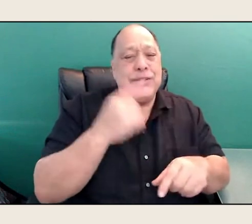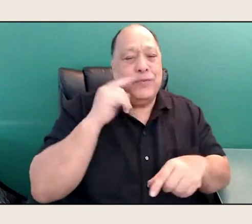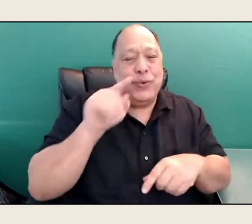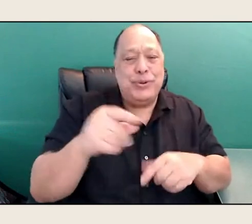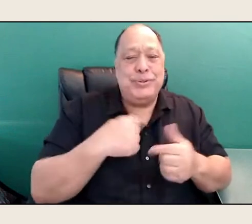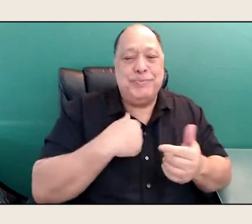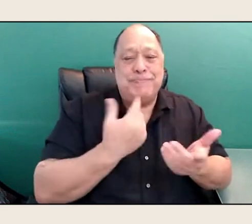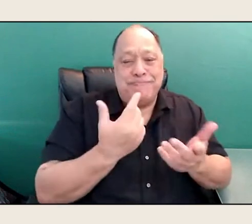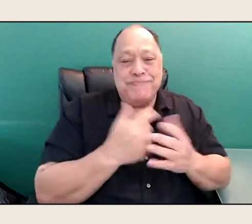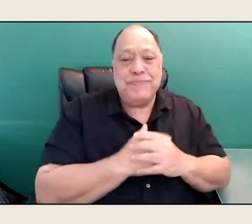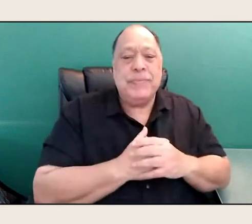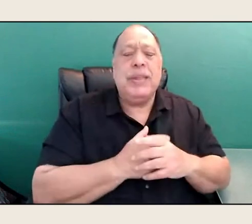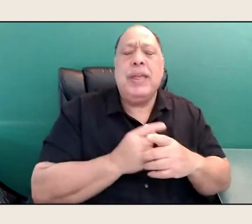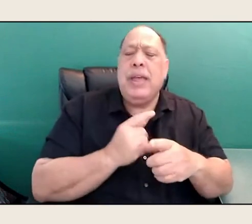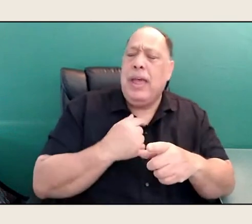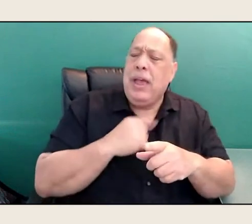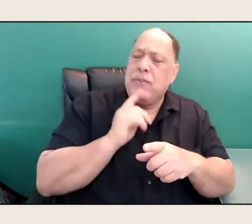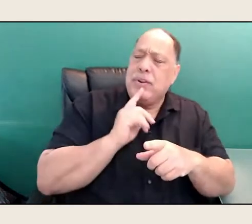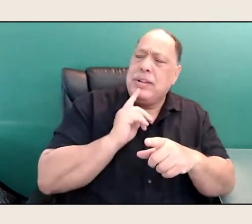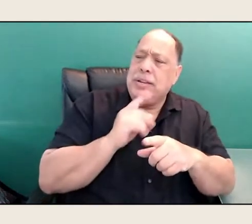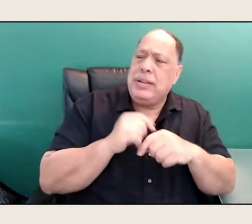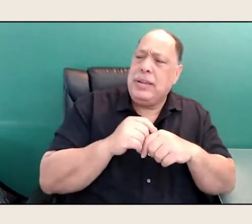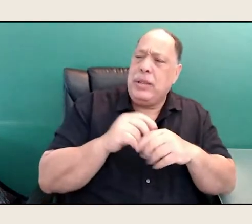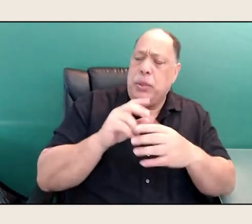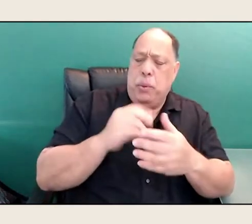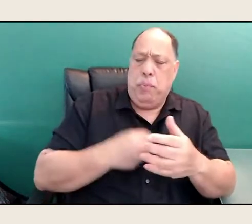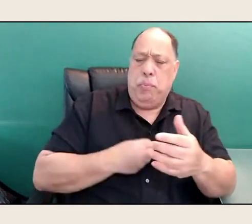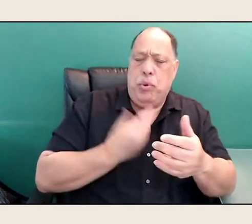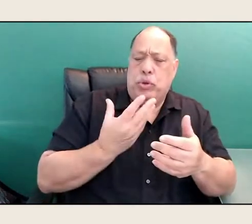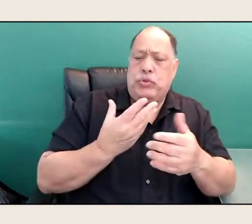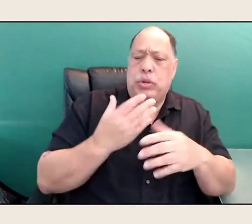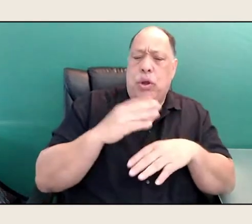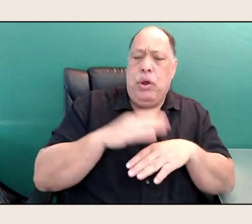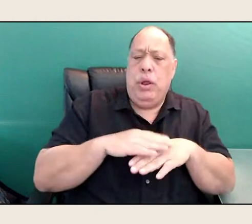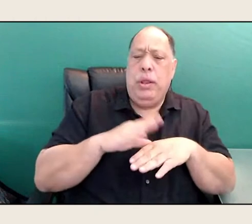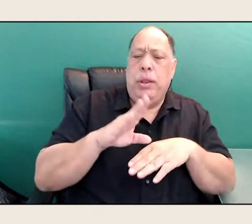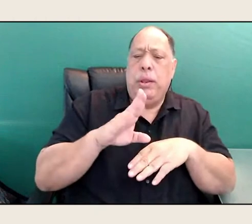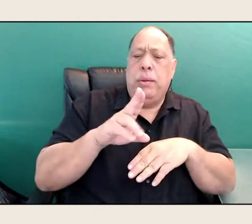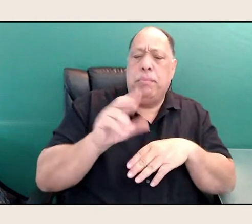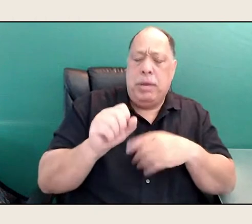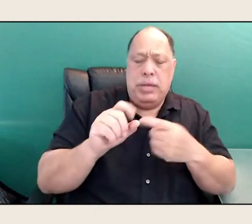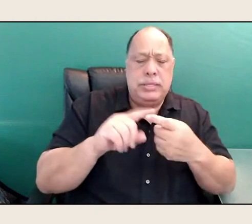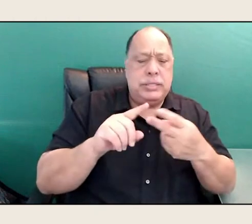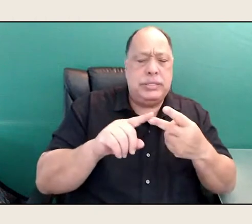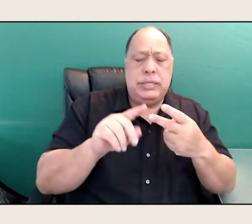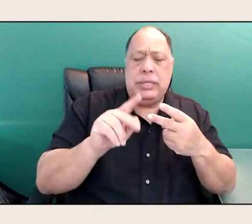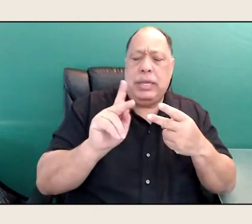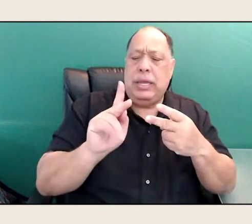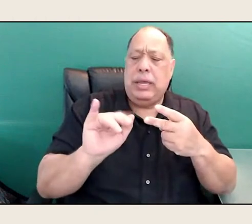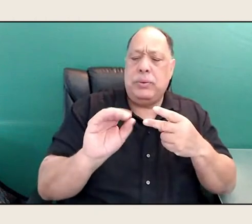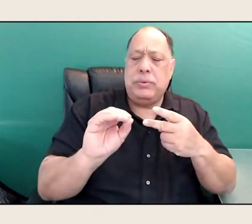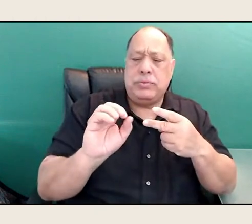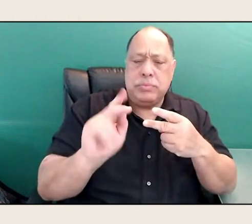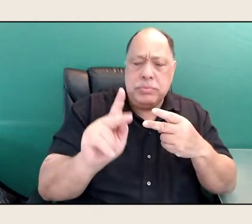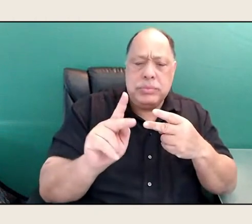I really, the poetry on the buses and kiosks, and literally encountering words like that,